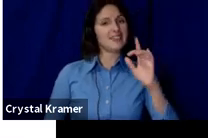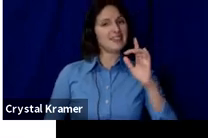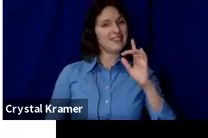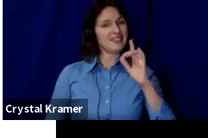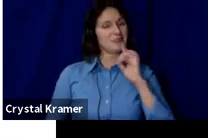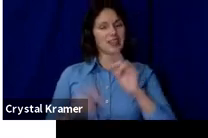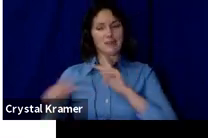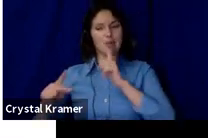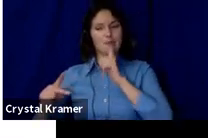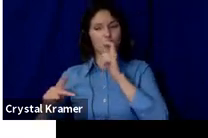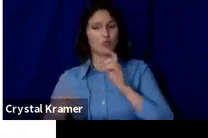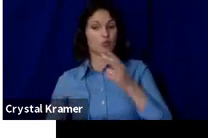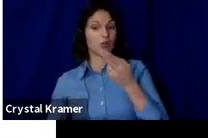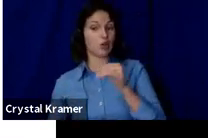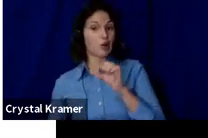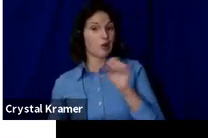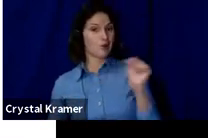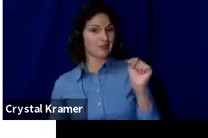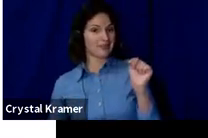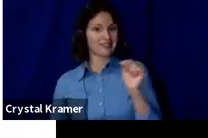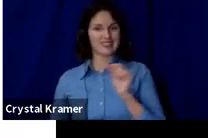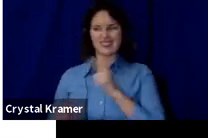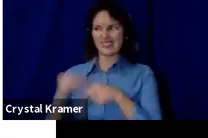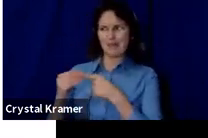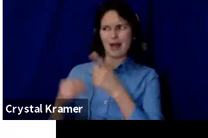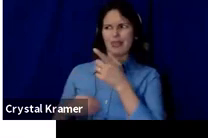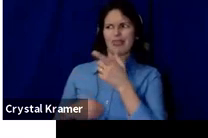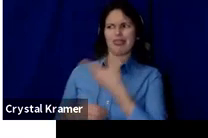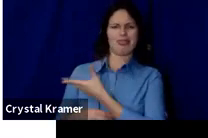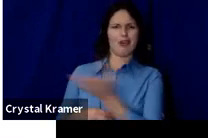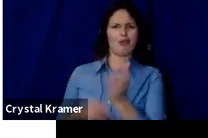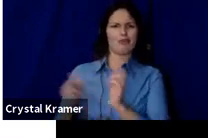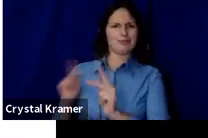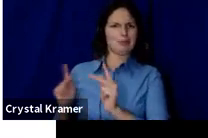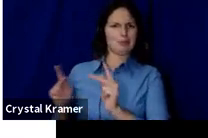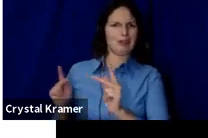projects have really enjoyed being able to have a crowdfunding platform that's connected